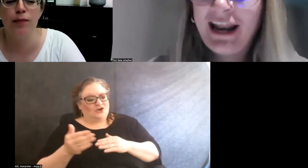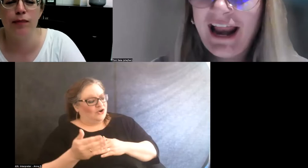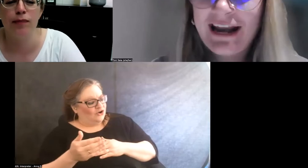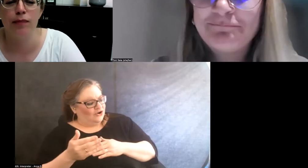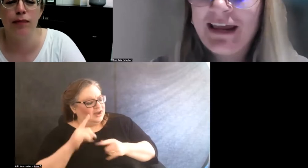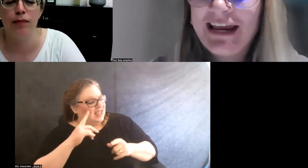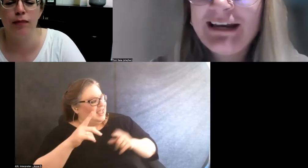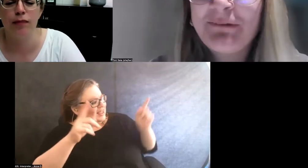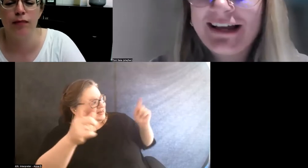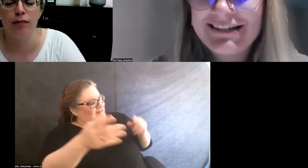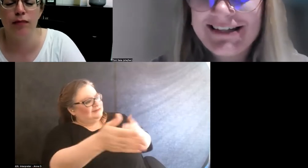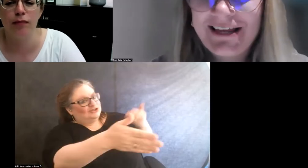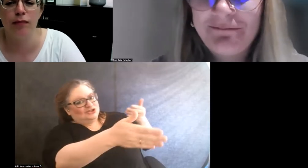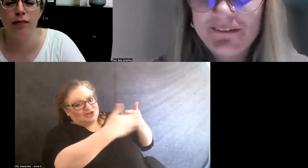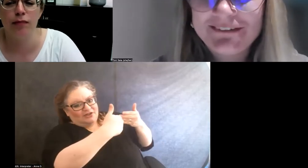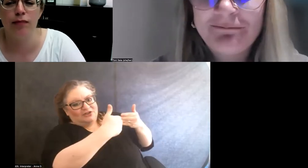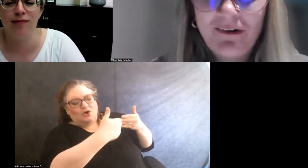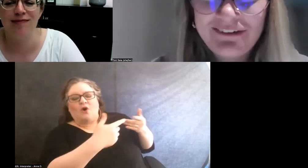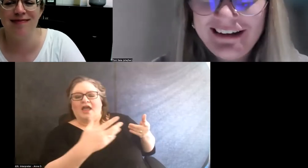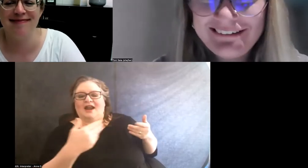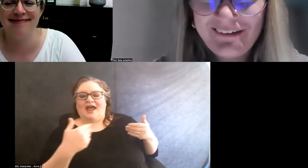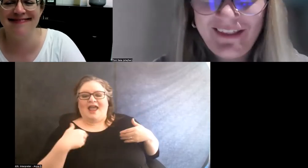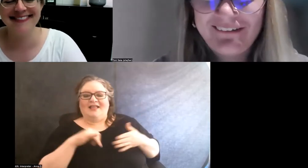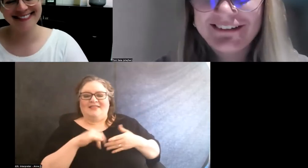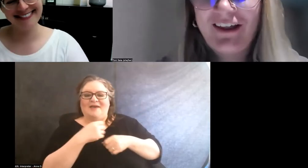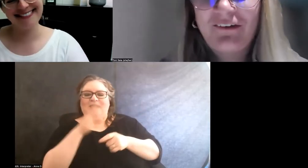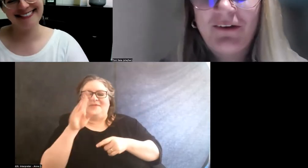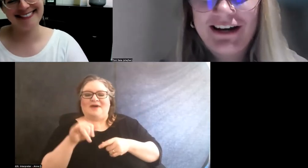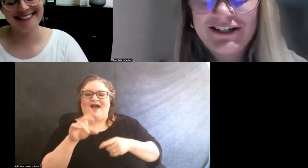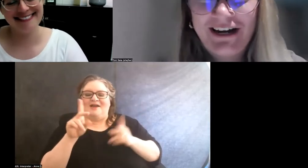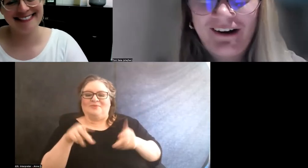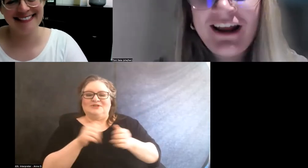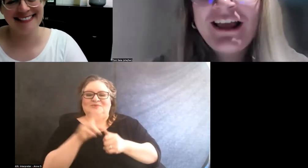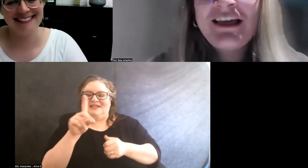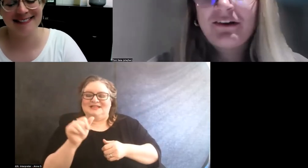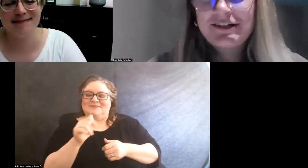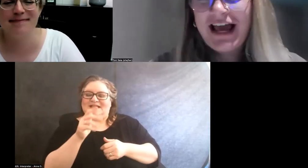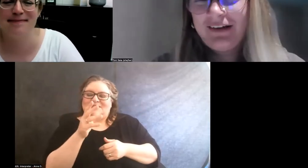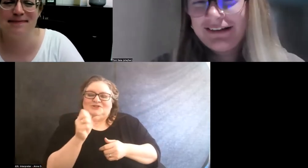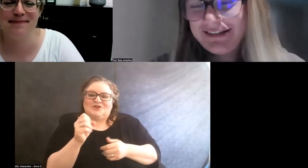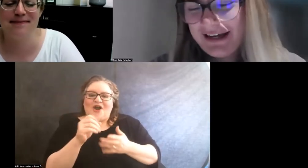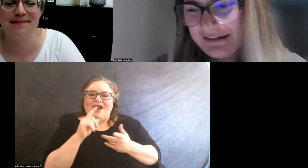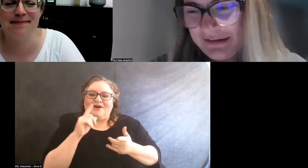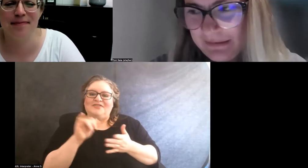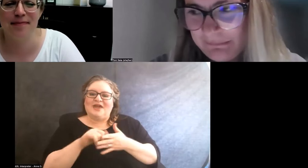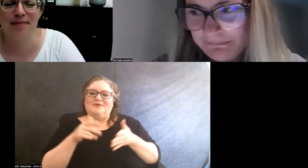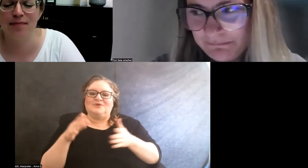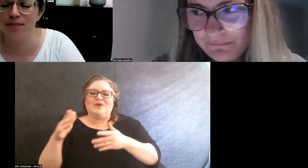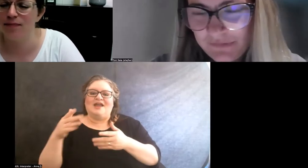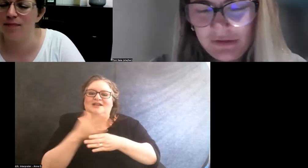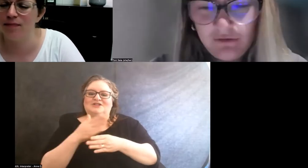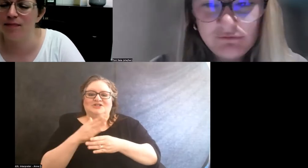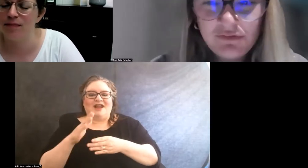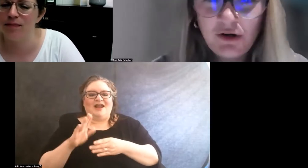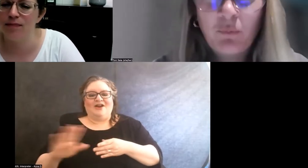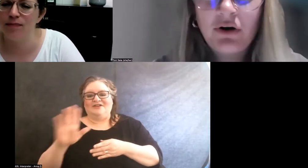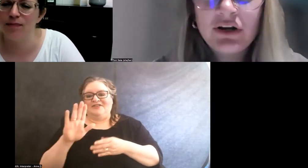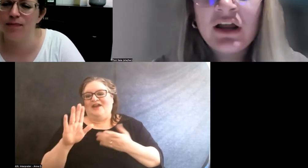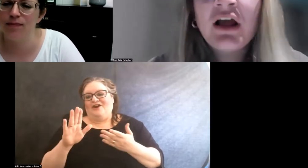And I had it made by a disabled person. So that was another way to share their talent and, you know, their work.